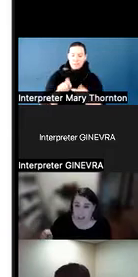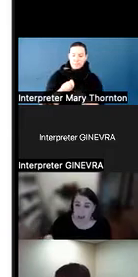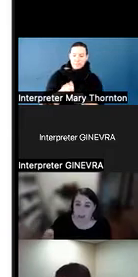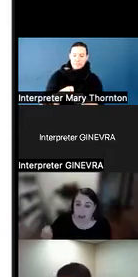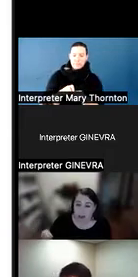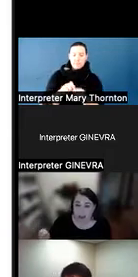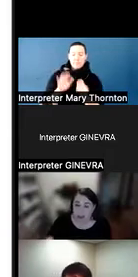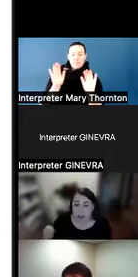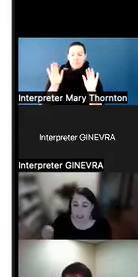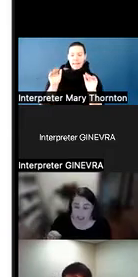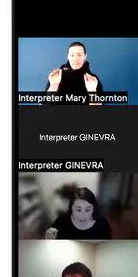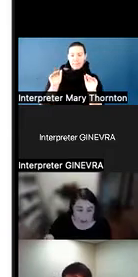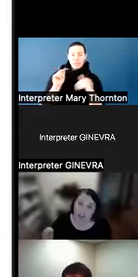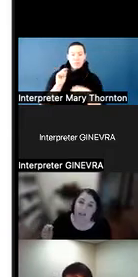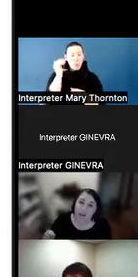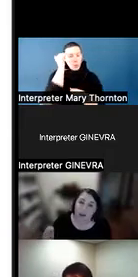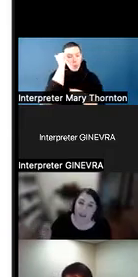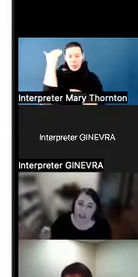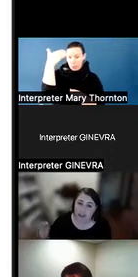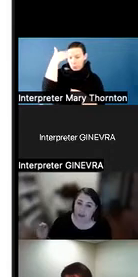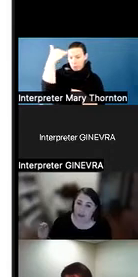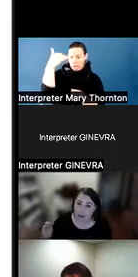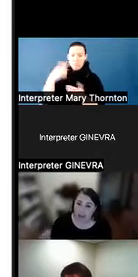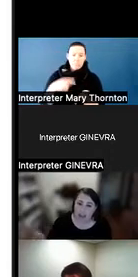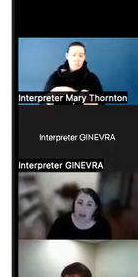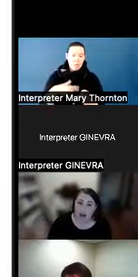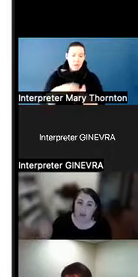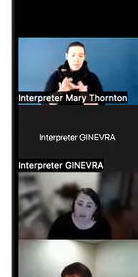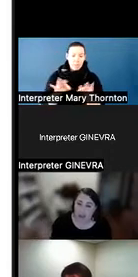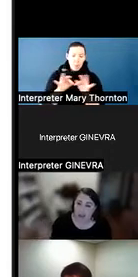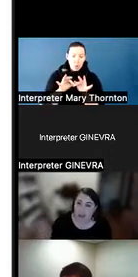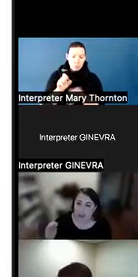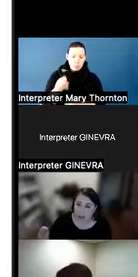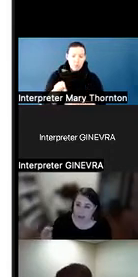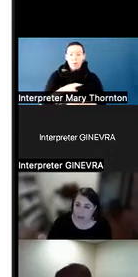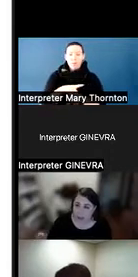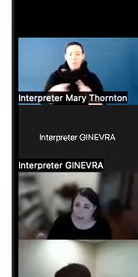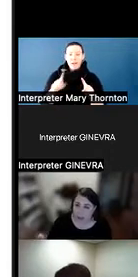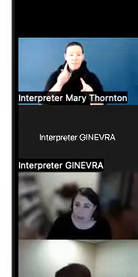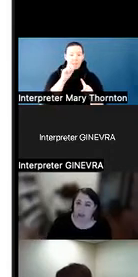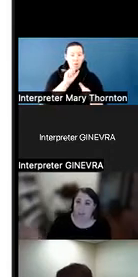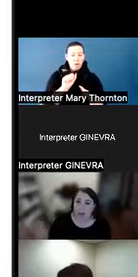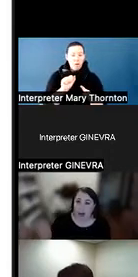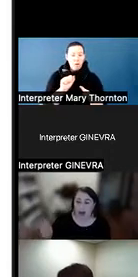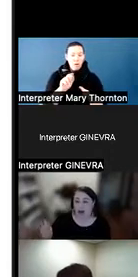But we also know, especially for autistic folks, that when we can be as direct as possible